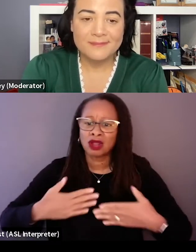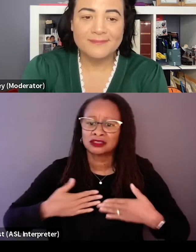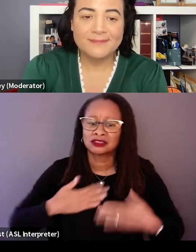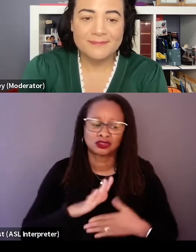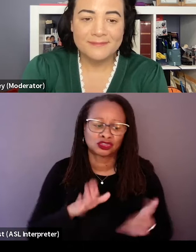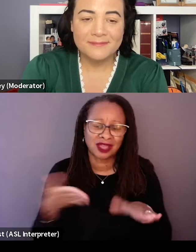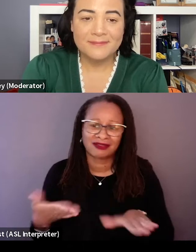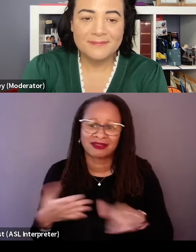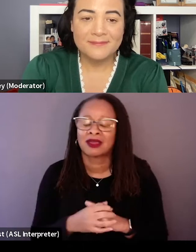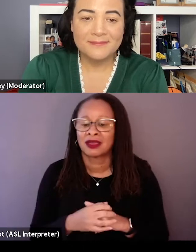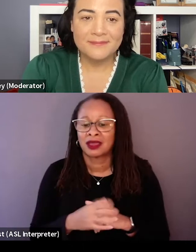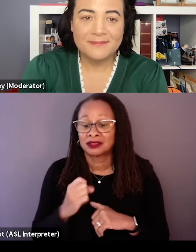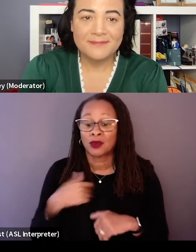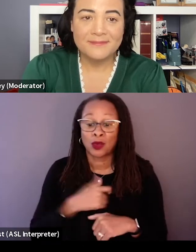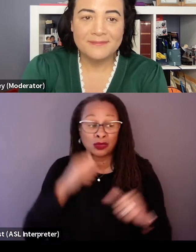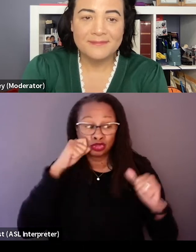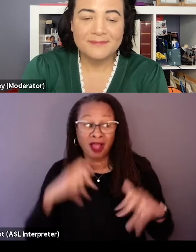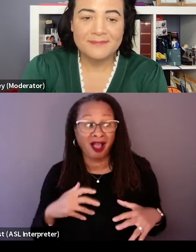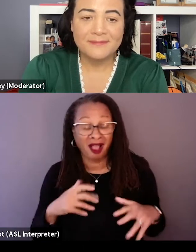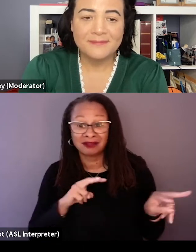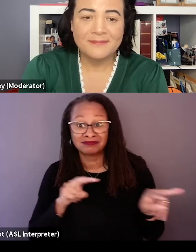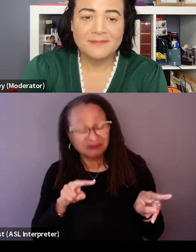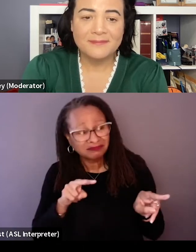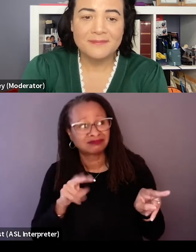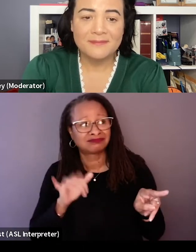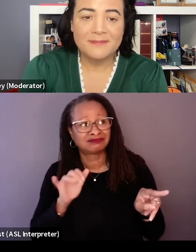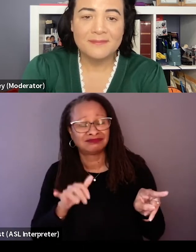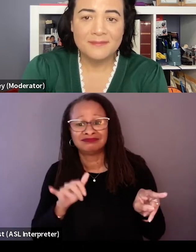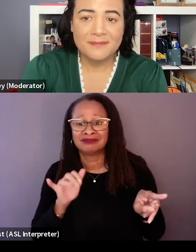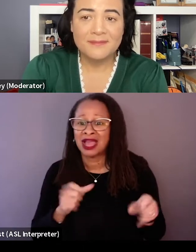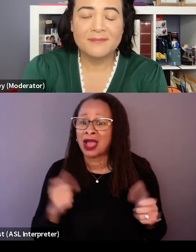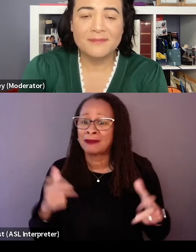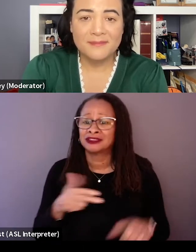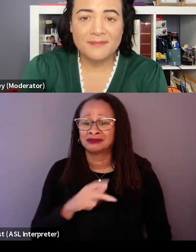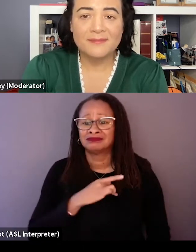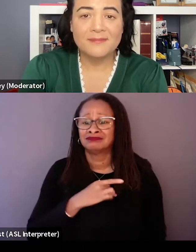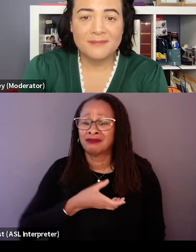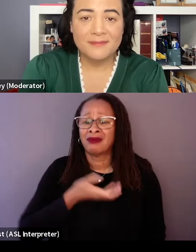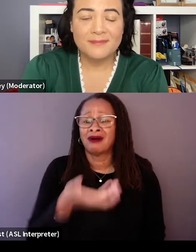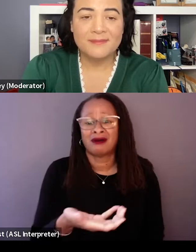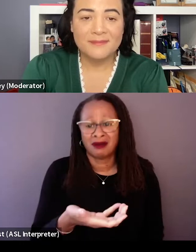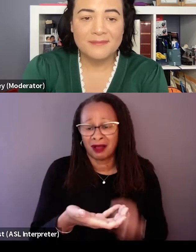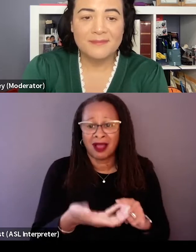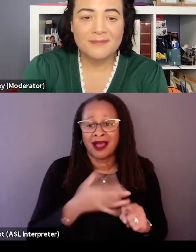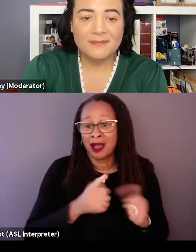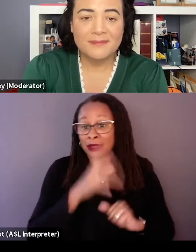And so, we were shocked with how much they were wearing their hearts on their sleeves in the way that they spoke about her.